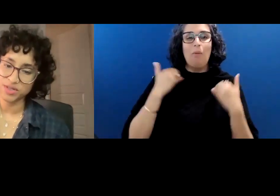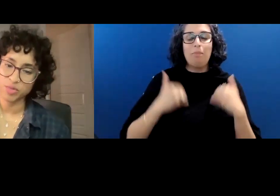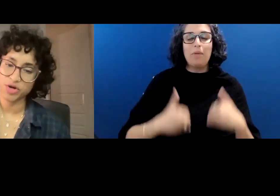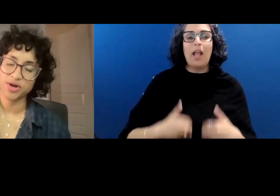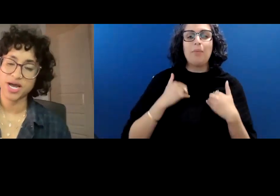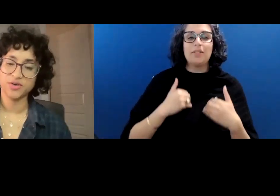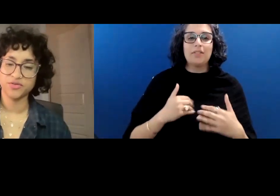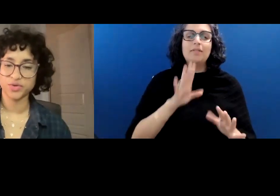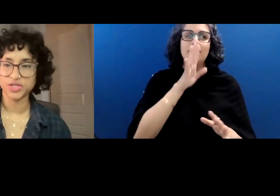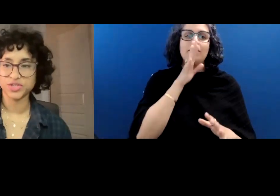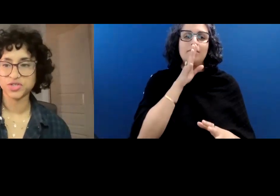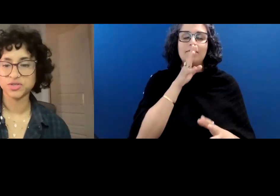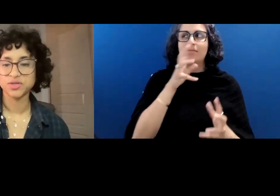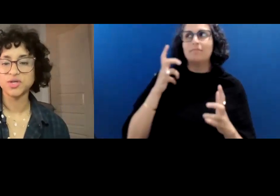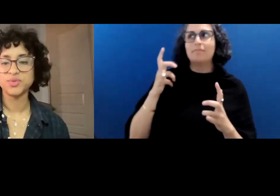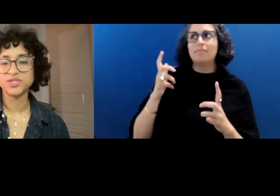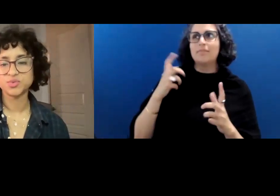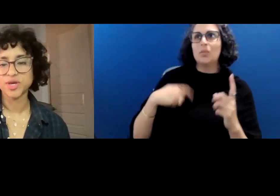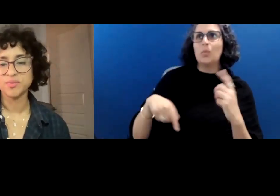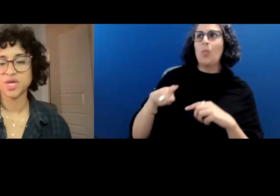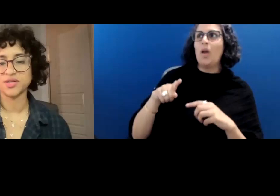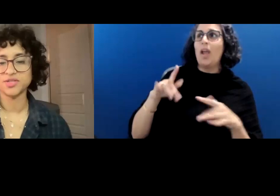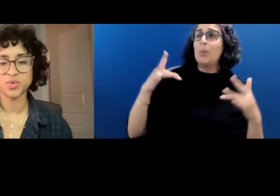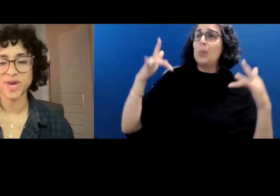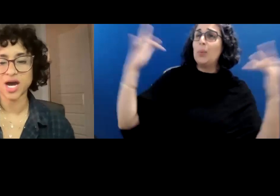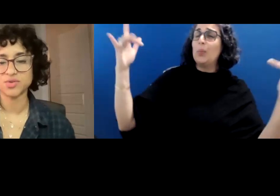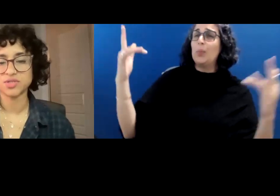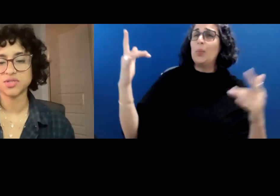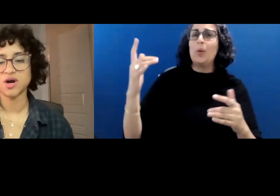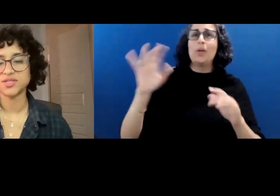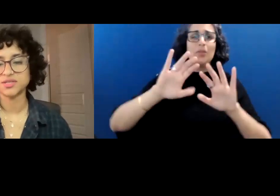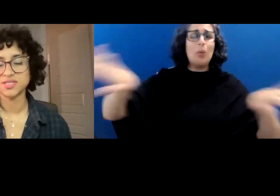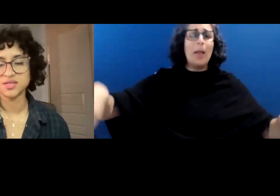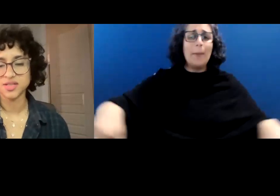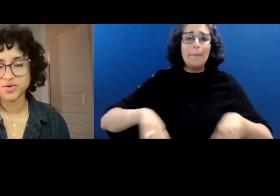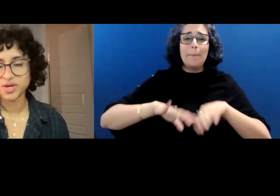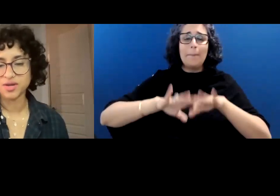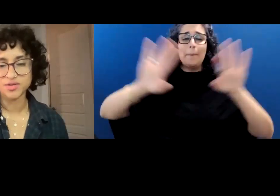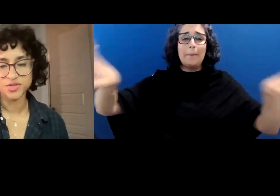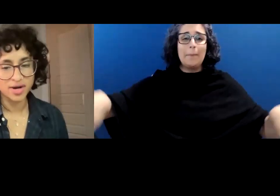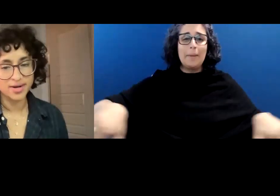We glimmer out of reach. We swim and swim out onto this glittering dark.